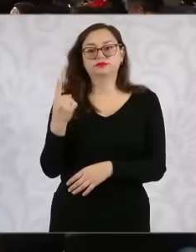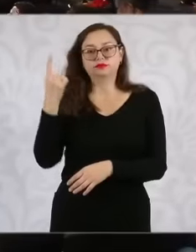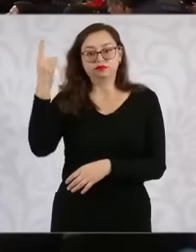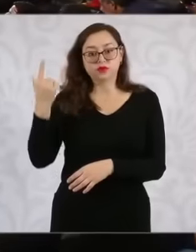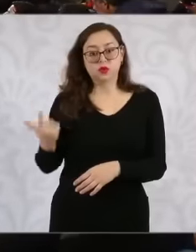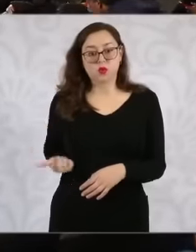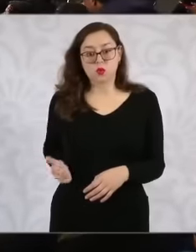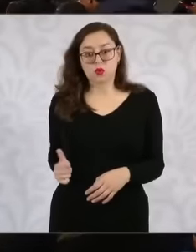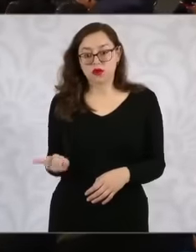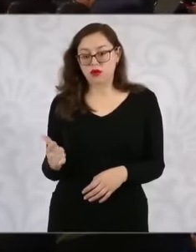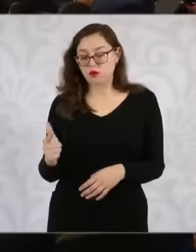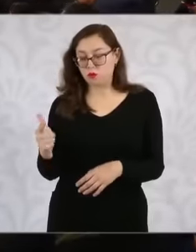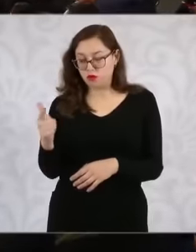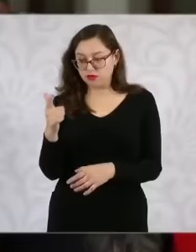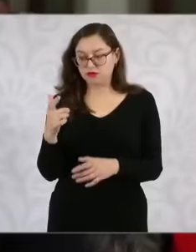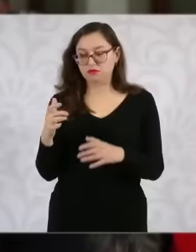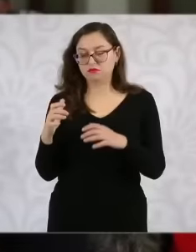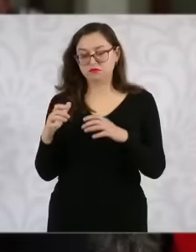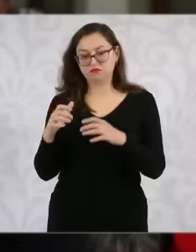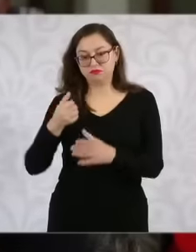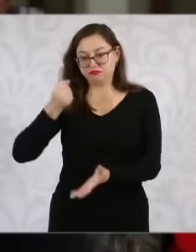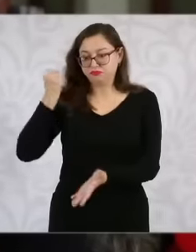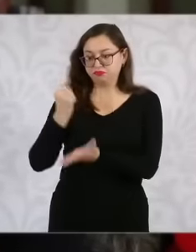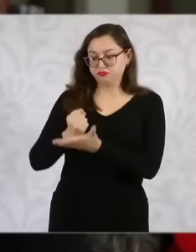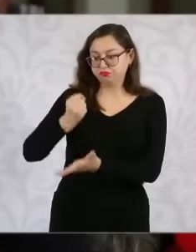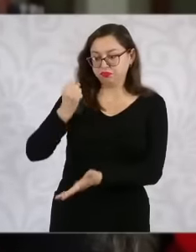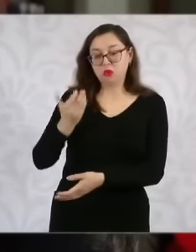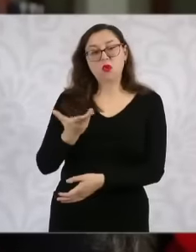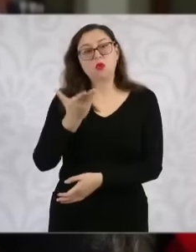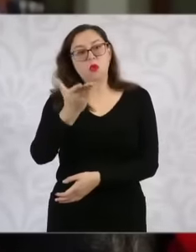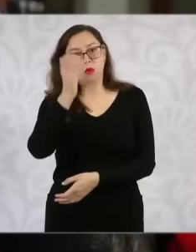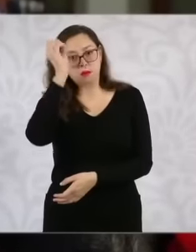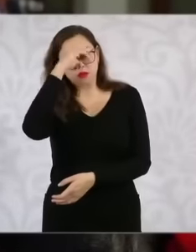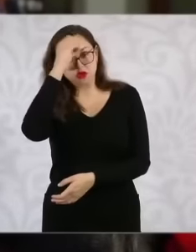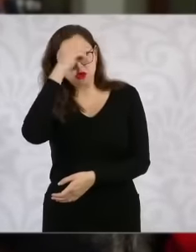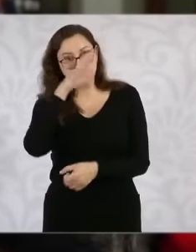I would like to know your opinion and as well as additionally, if you could tell us a little more about the